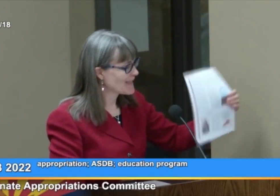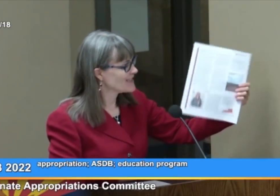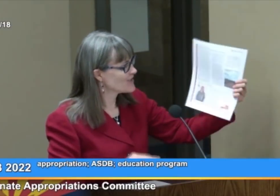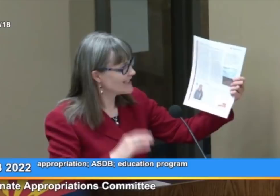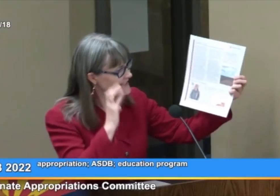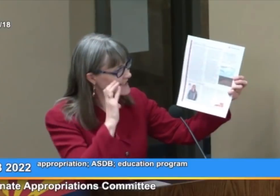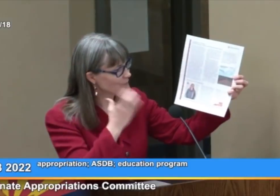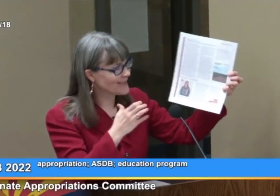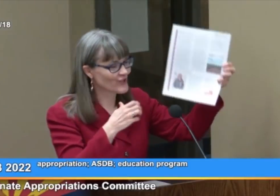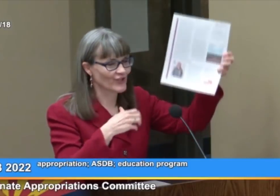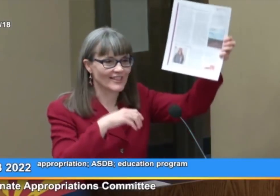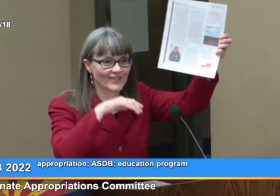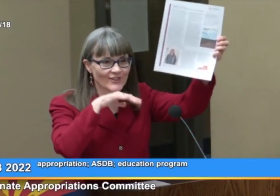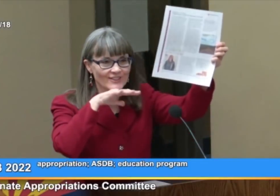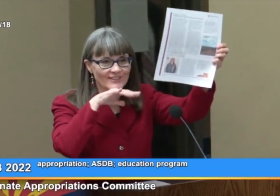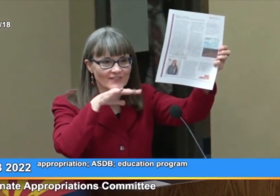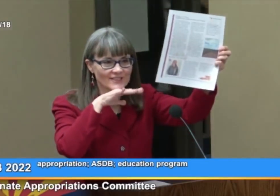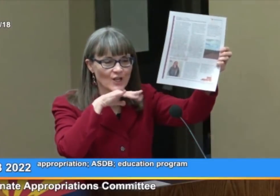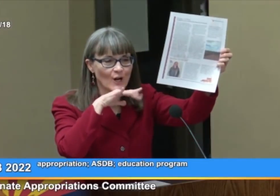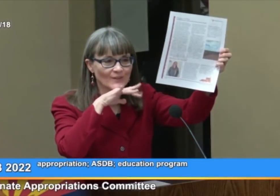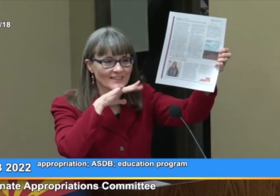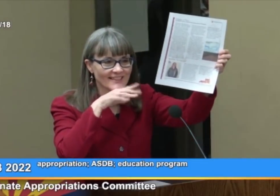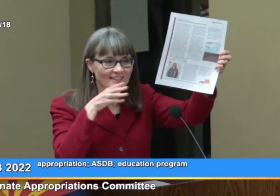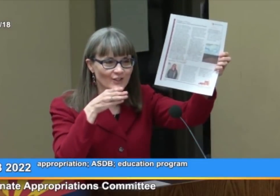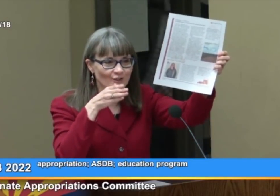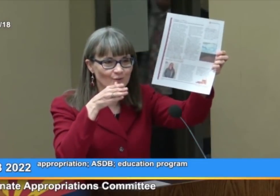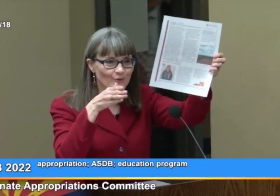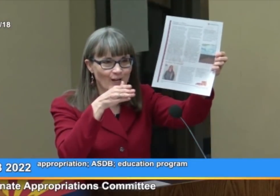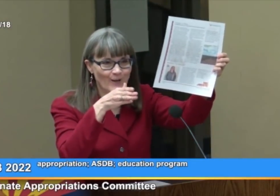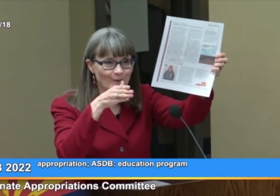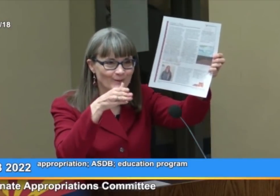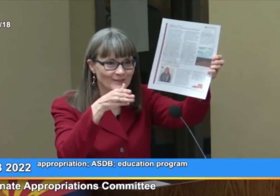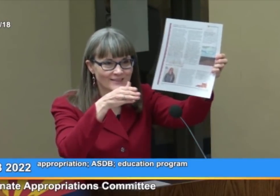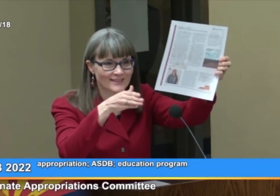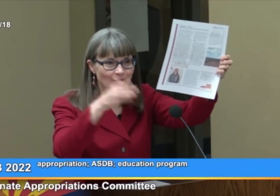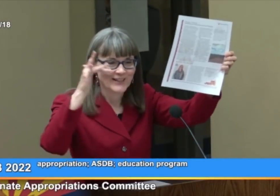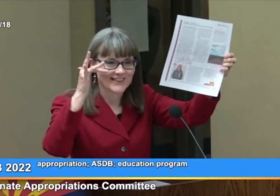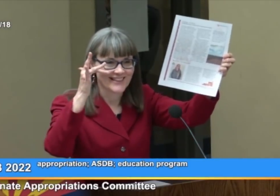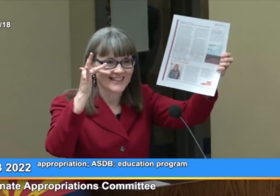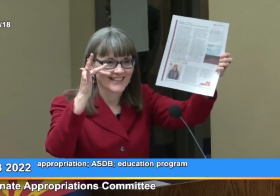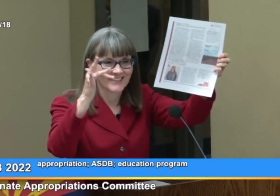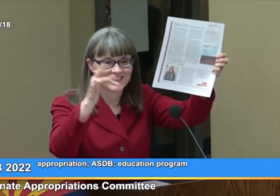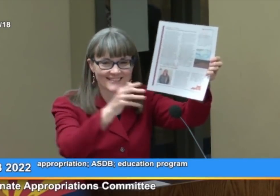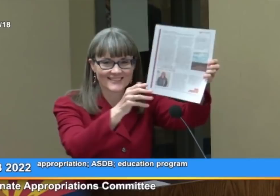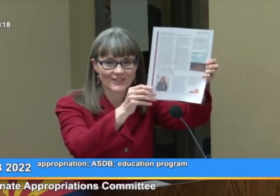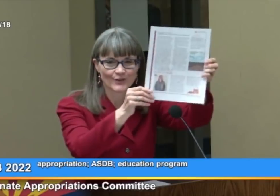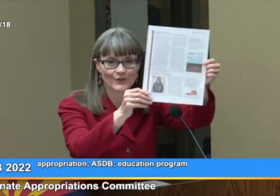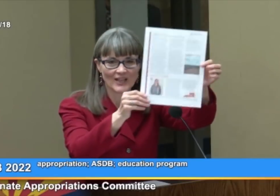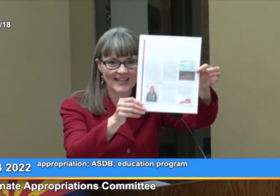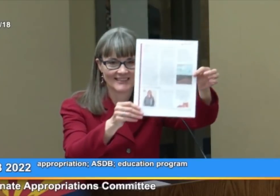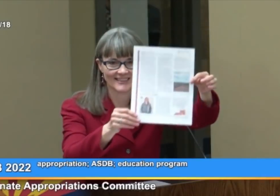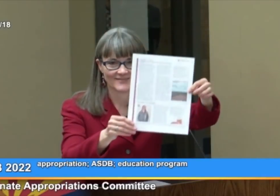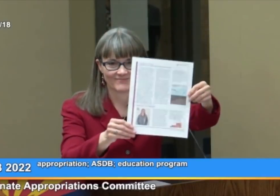And she has this picture here of this lonely dirt road with the endless horizon.